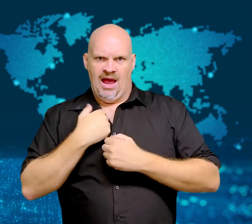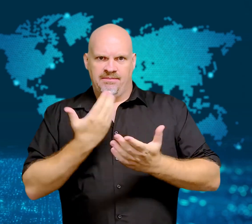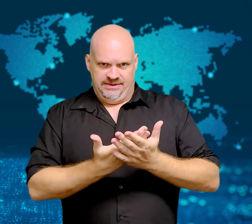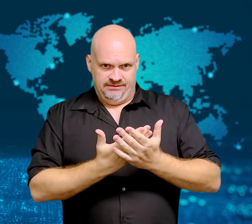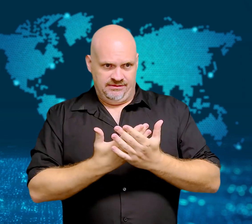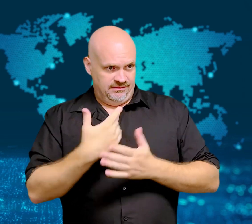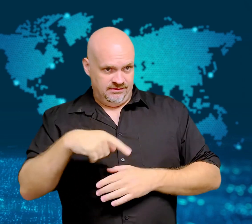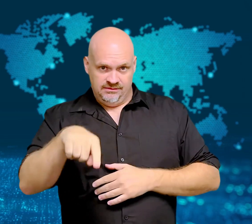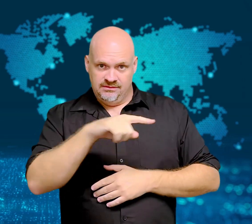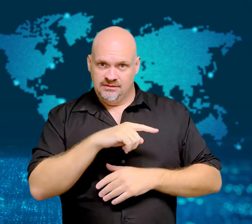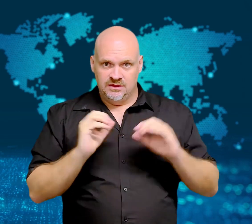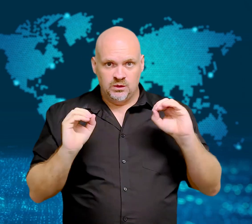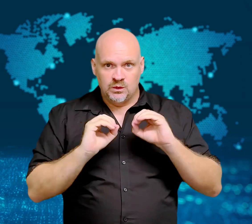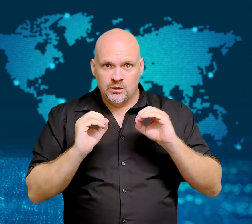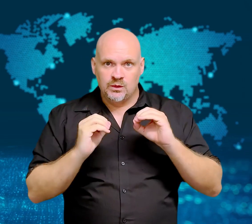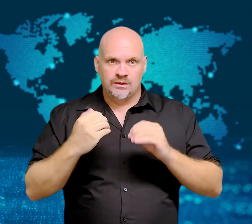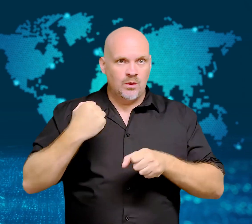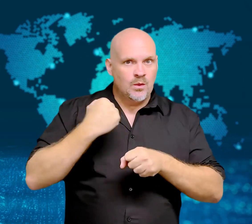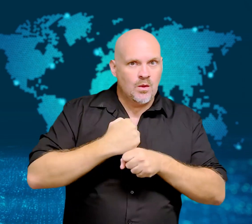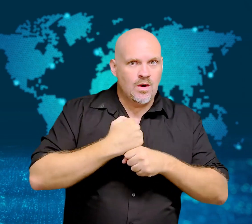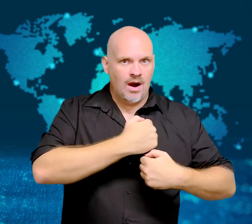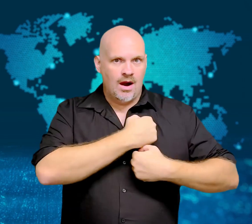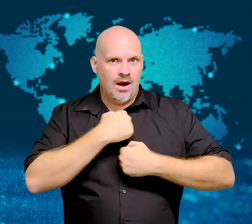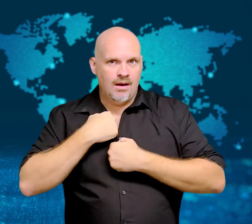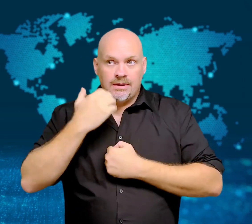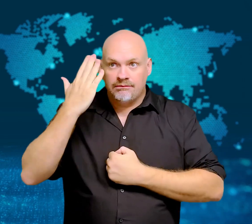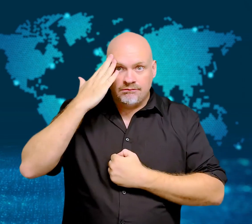around 900,000.